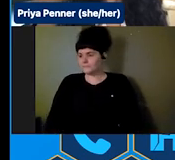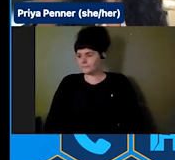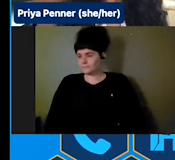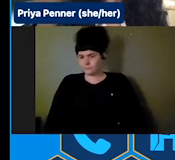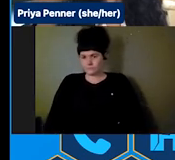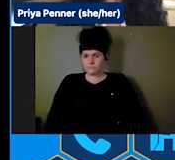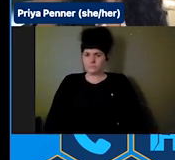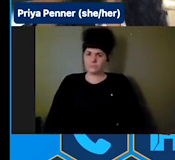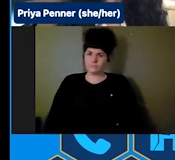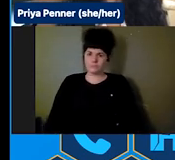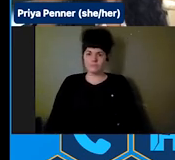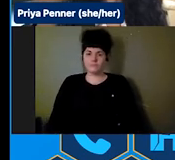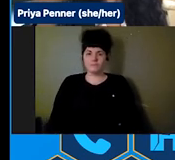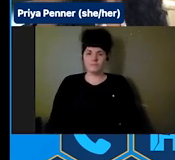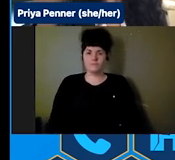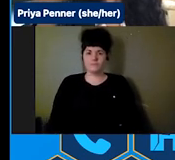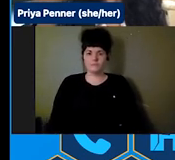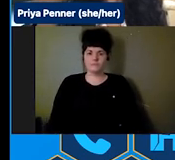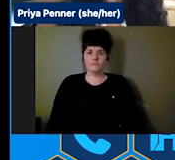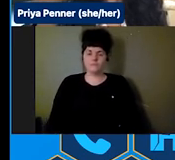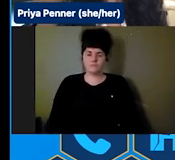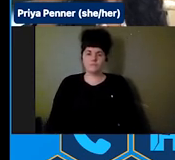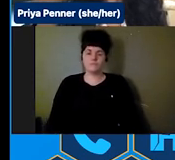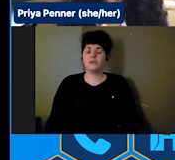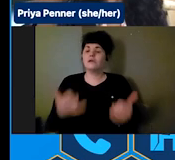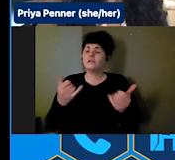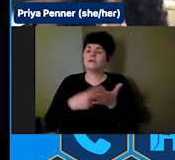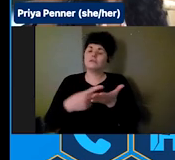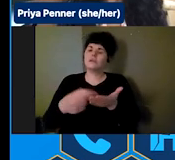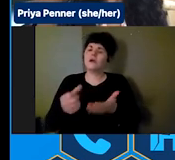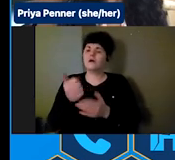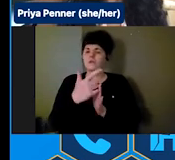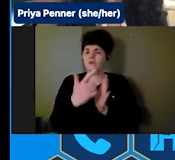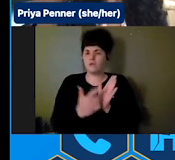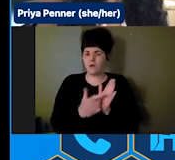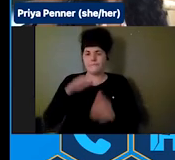piece of legislation, as I mentioned, this one is not yet re-introduced this session but